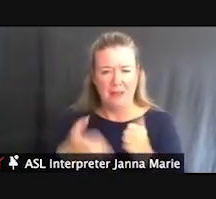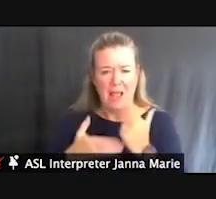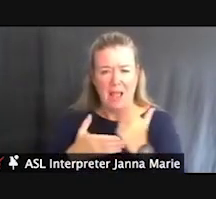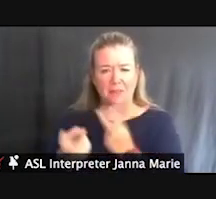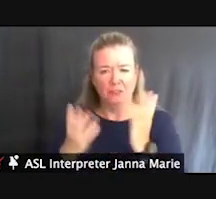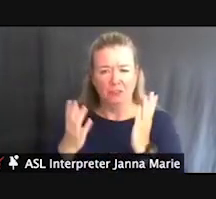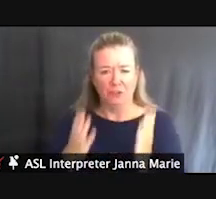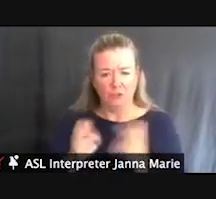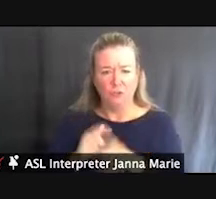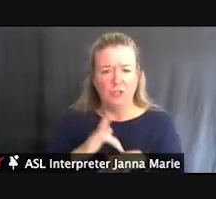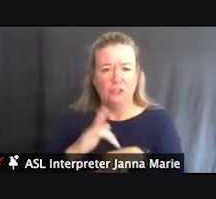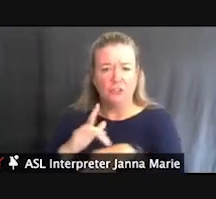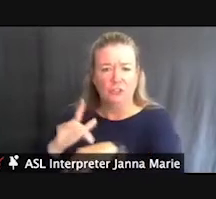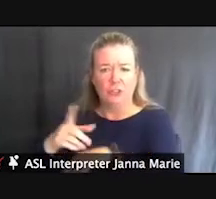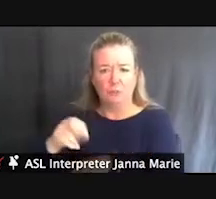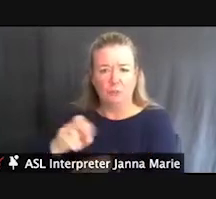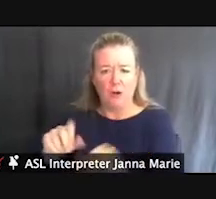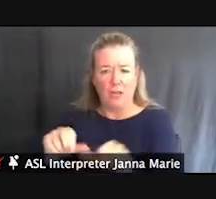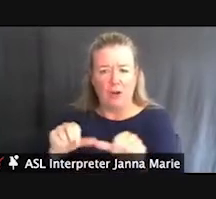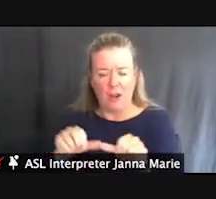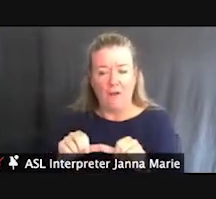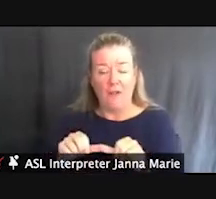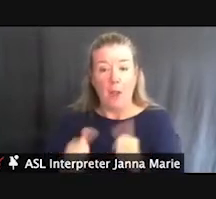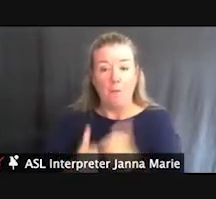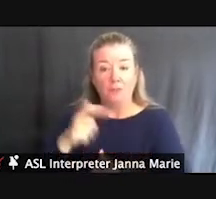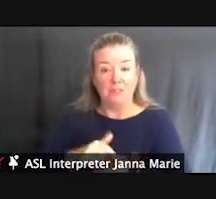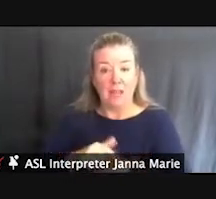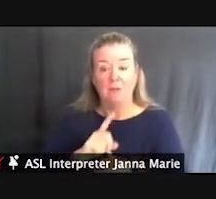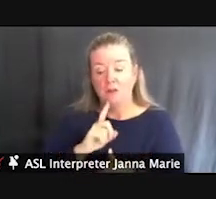where traditional wheelchairs may not get into.